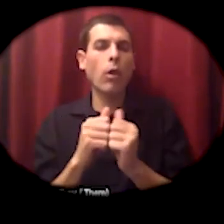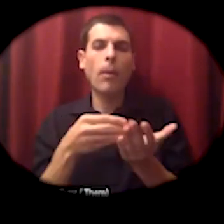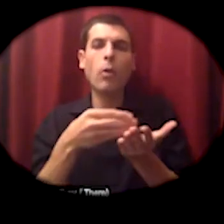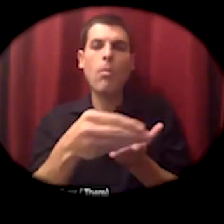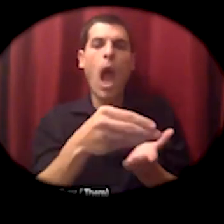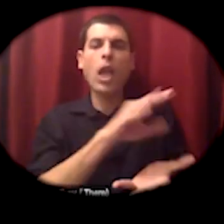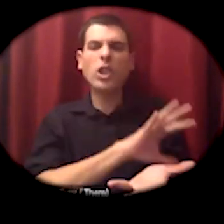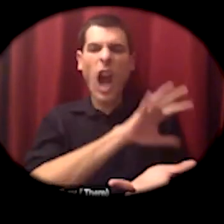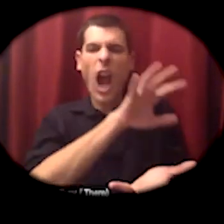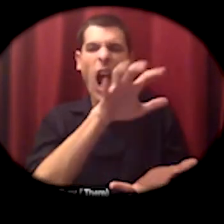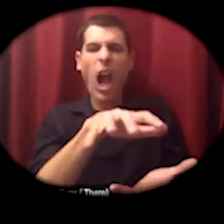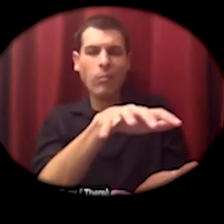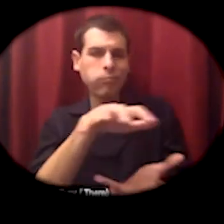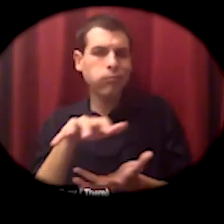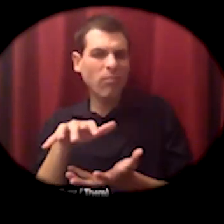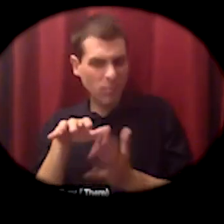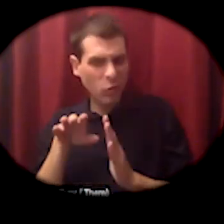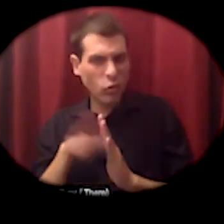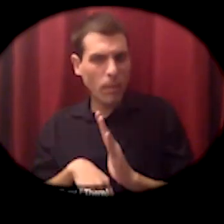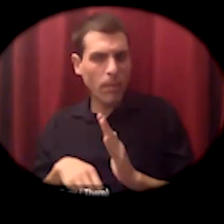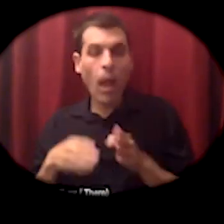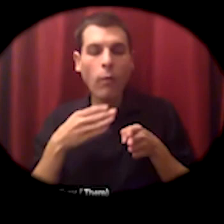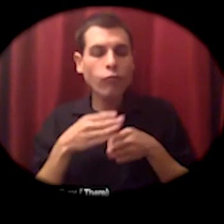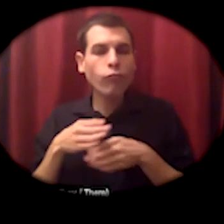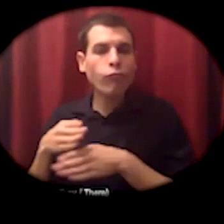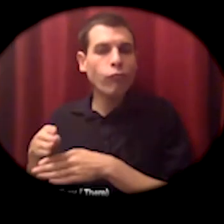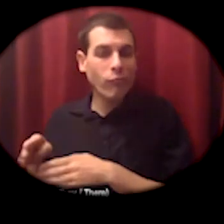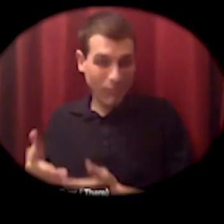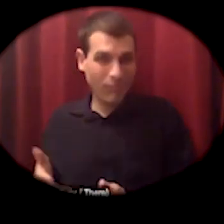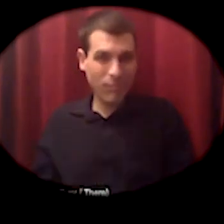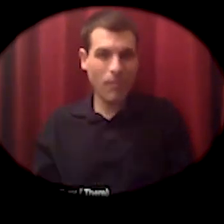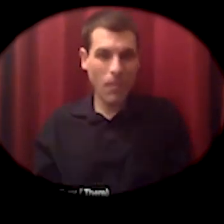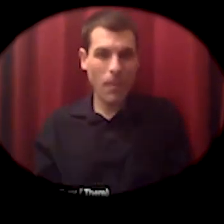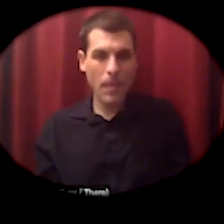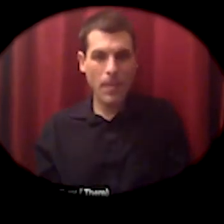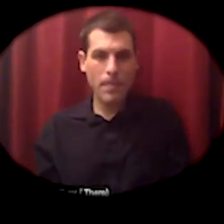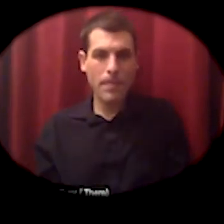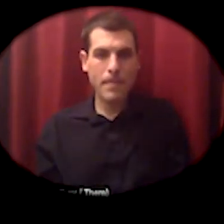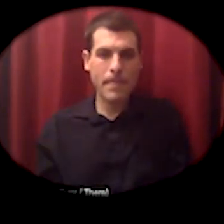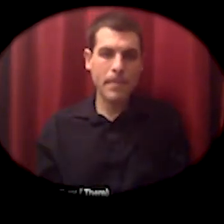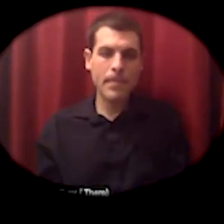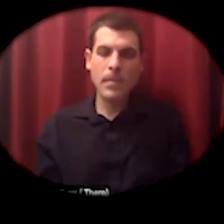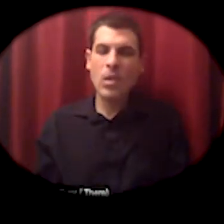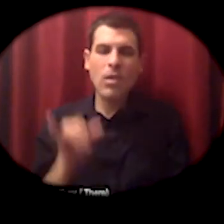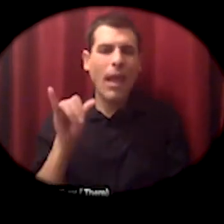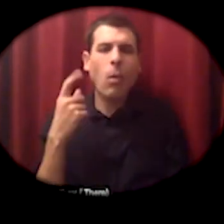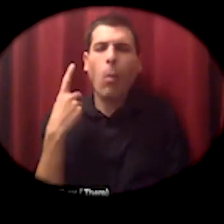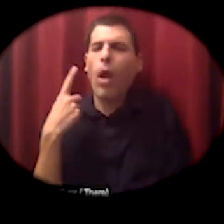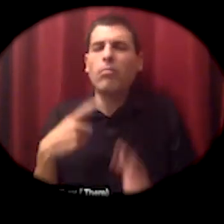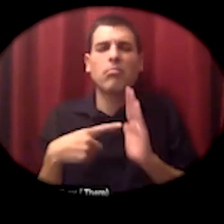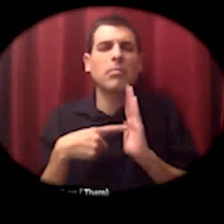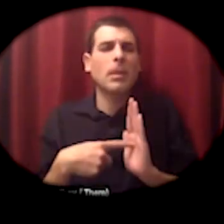that's one of the the smallest versions of a co-op and and it's traditionally what so many folks